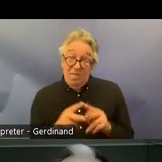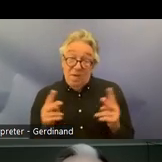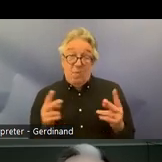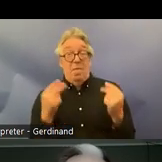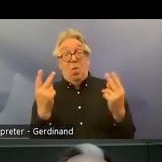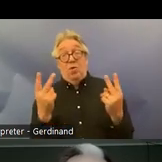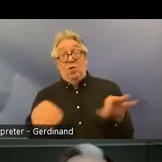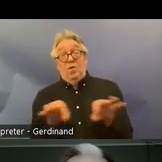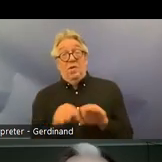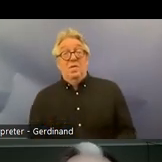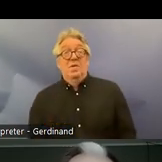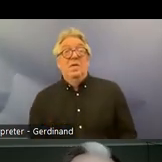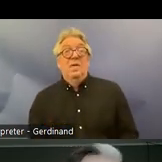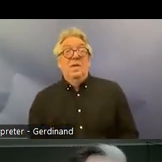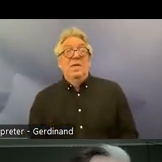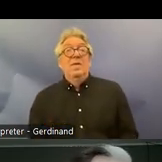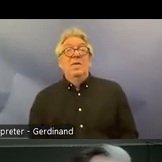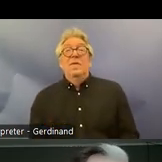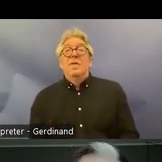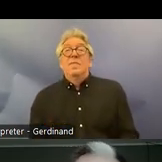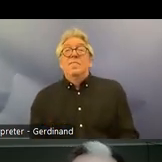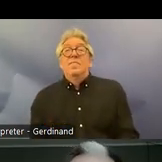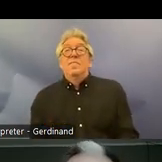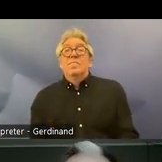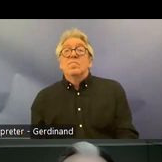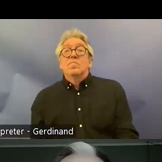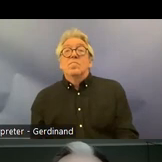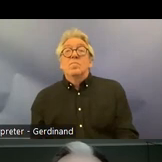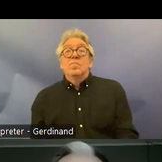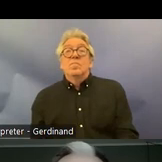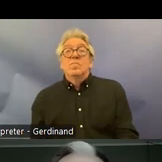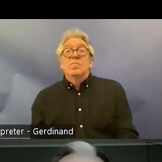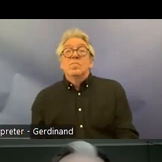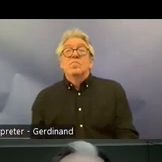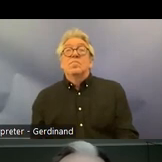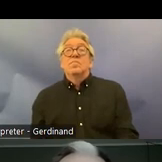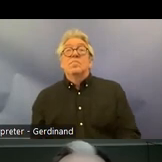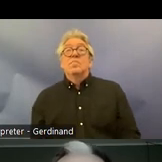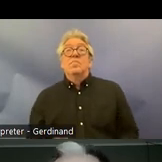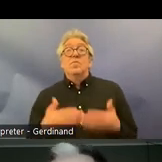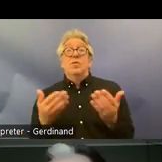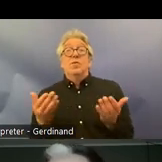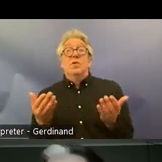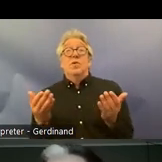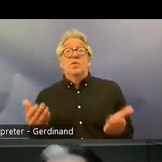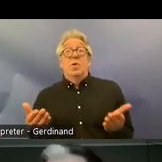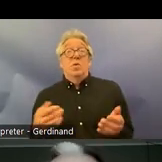to be stressed as well so um I'm not going to say uh that